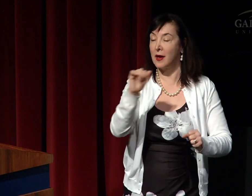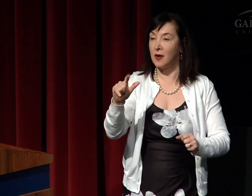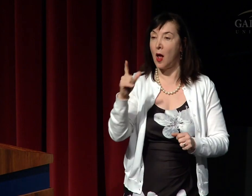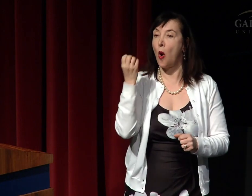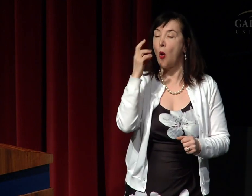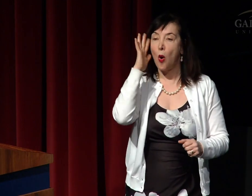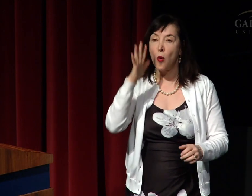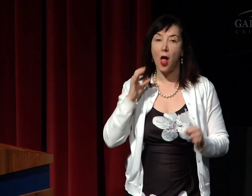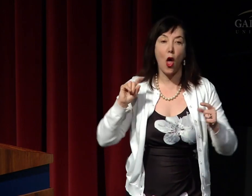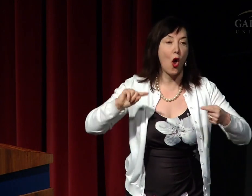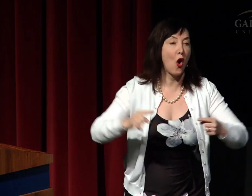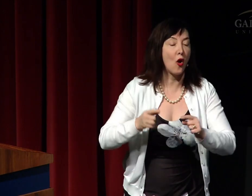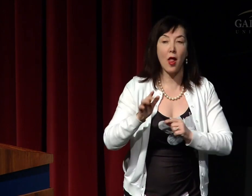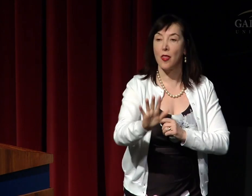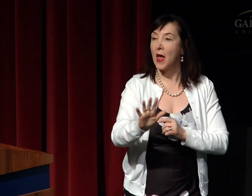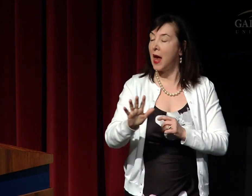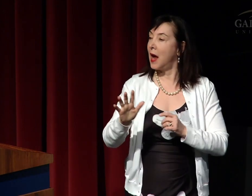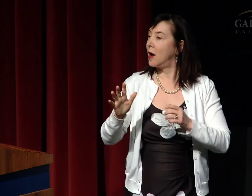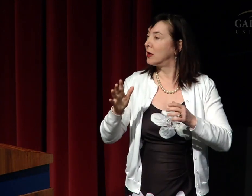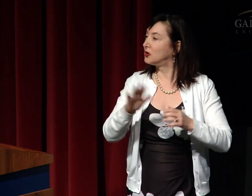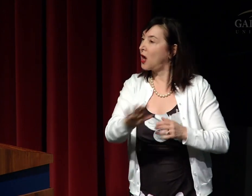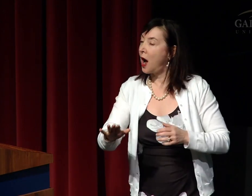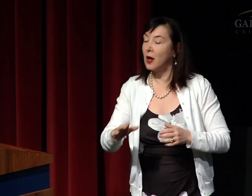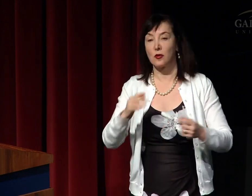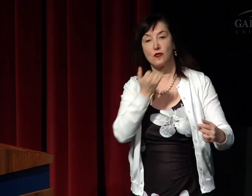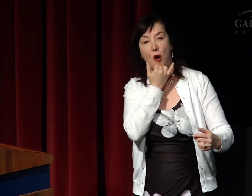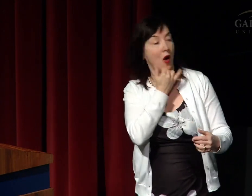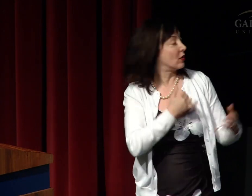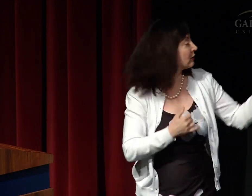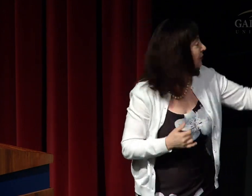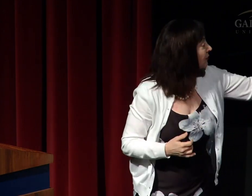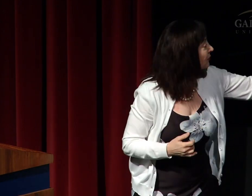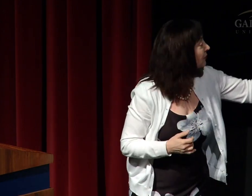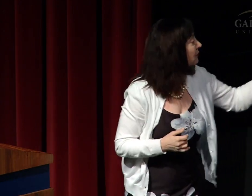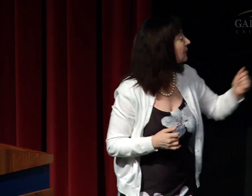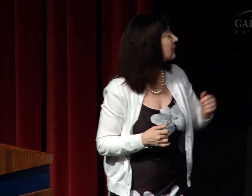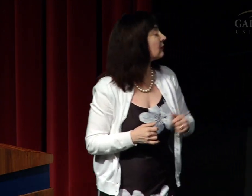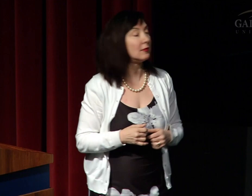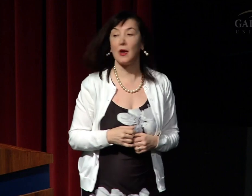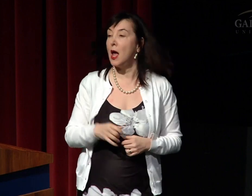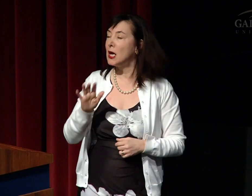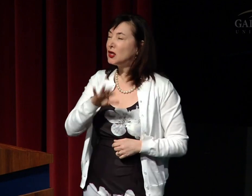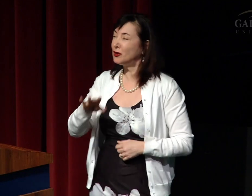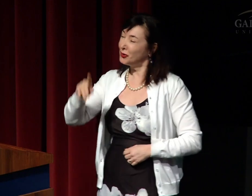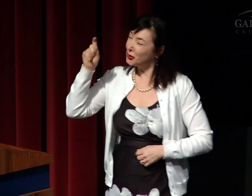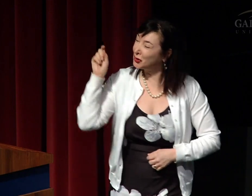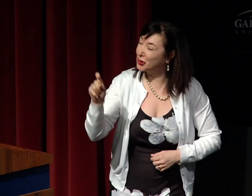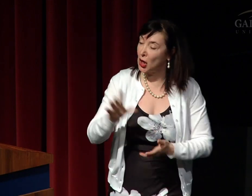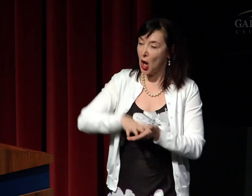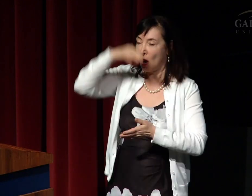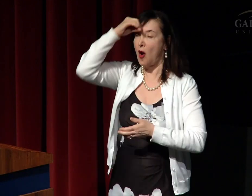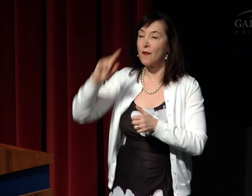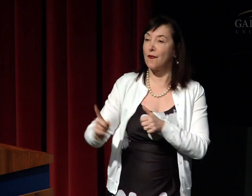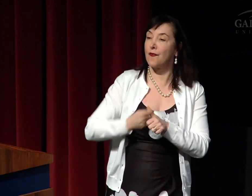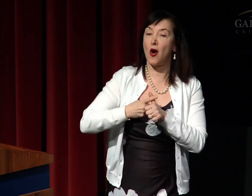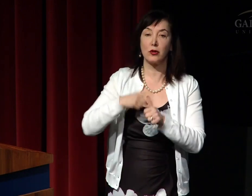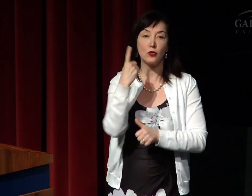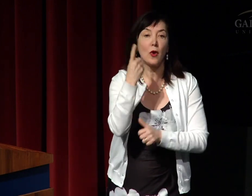well before using the language with their children. This is not the case either. People also think that children should learn language